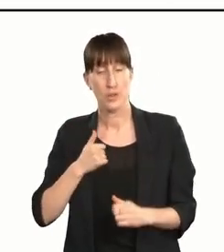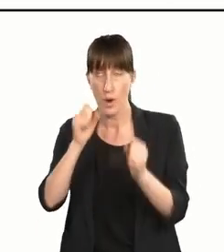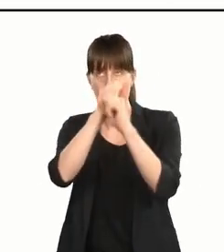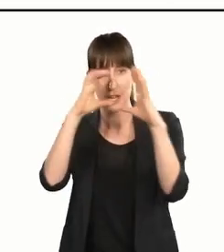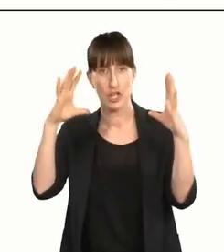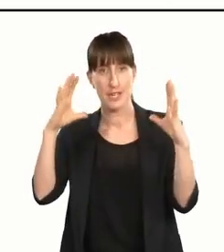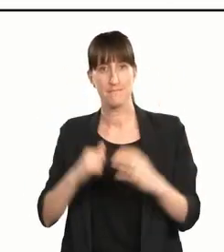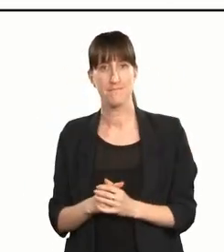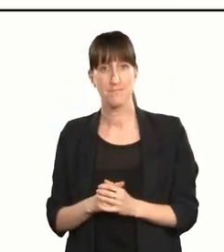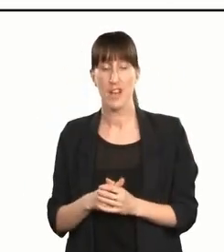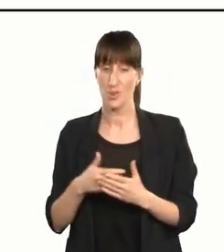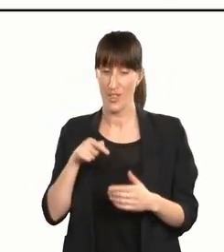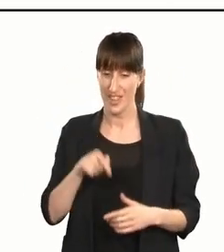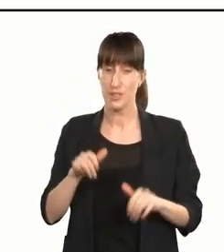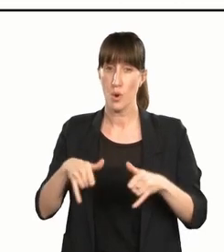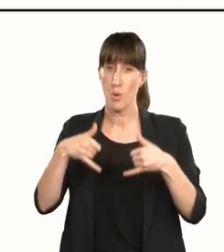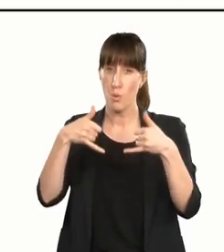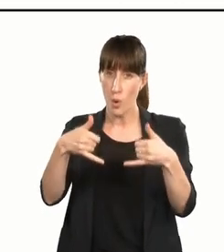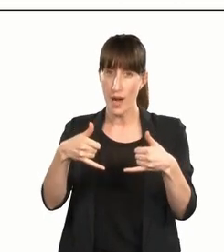The next award is our expression as staff,